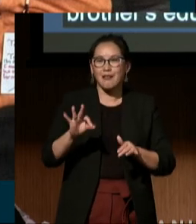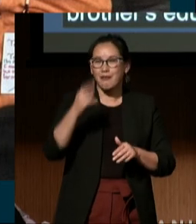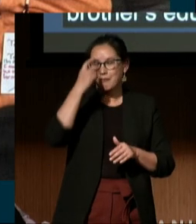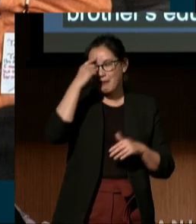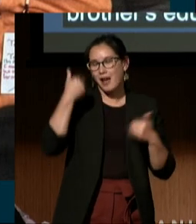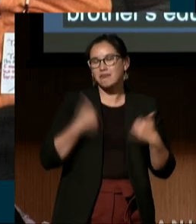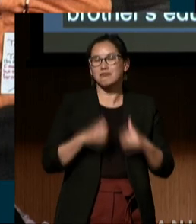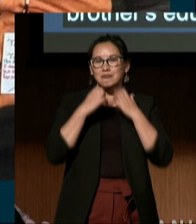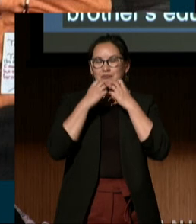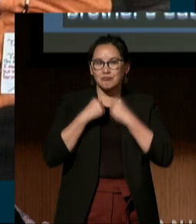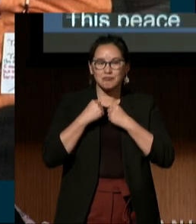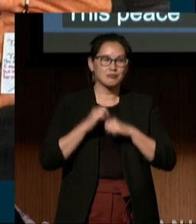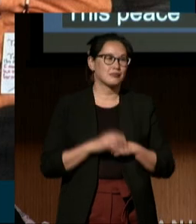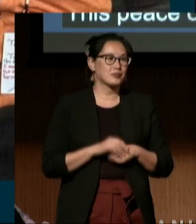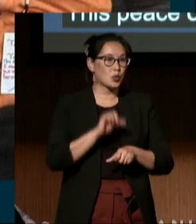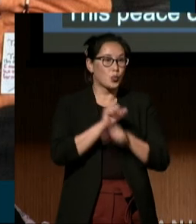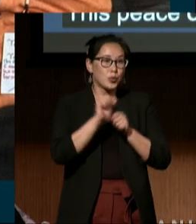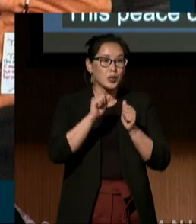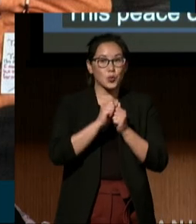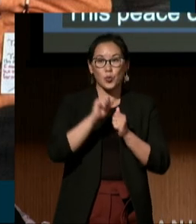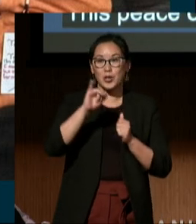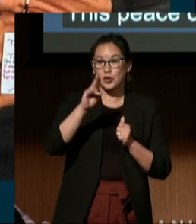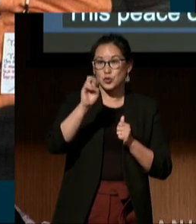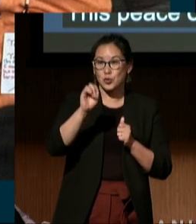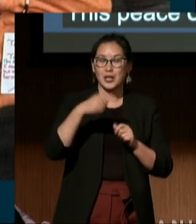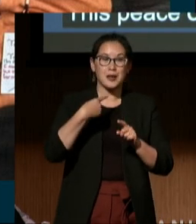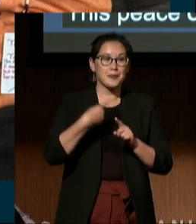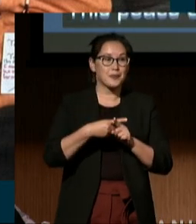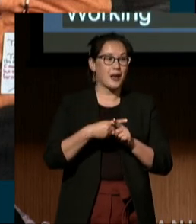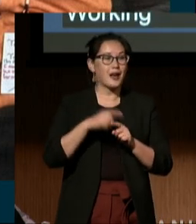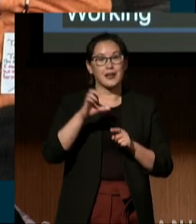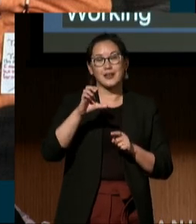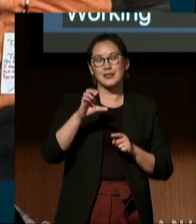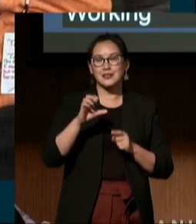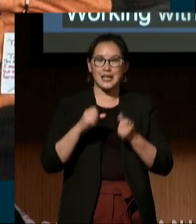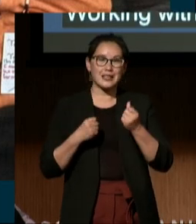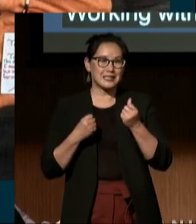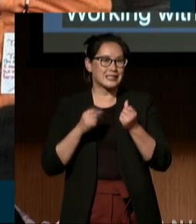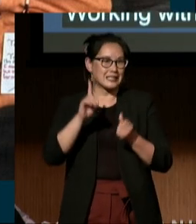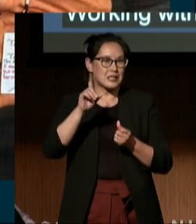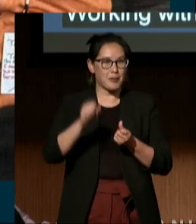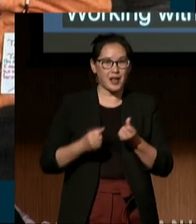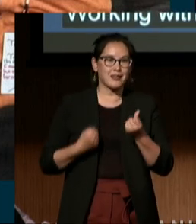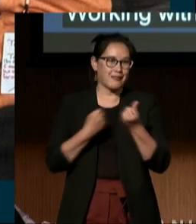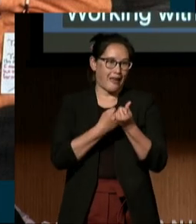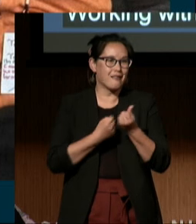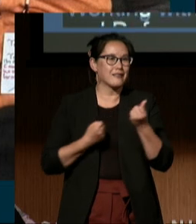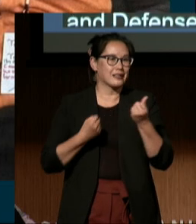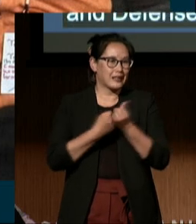Working with Julie and the Disability Rights Education and Defense Fund has profoundly impacted my life.